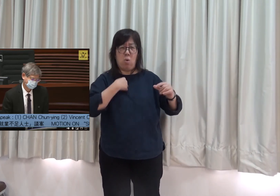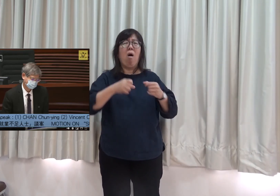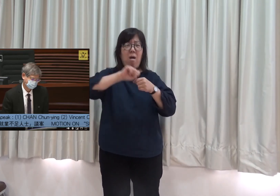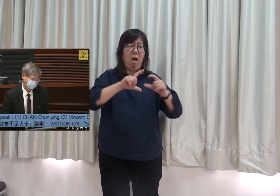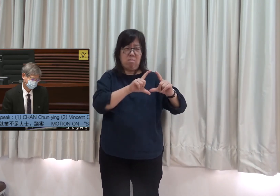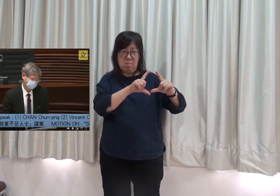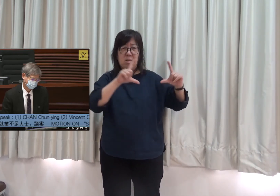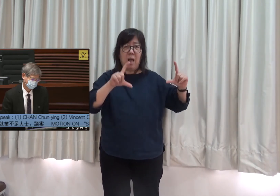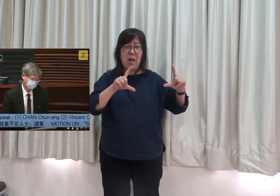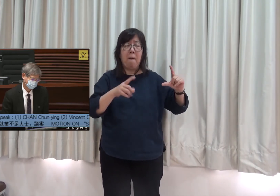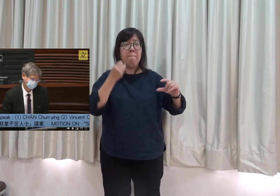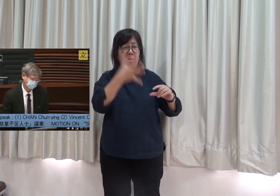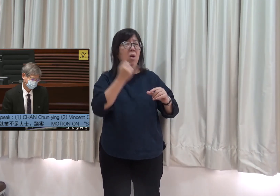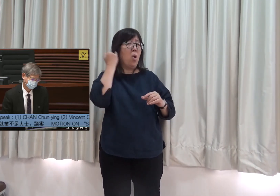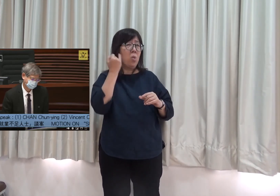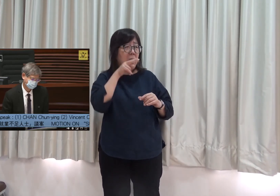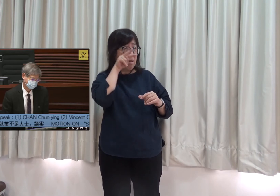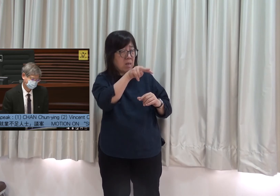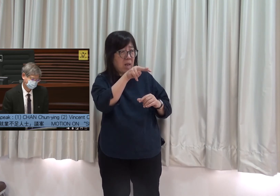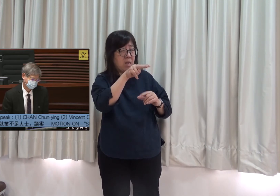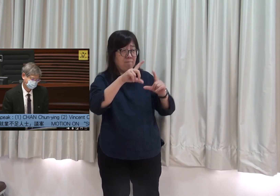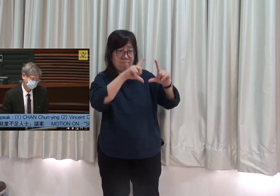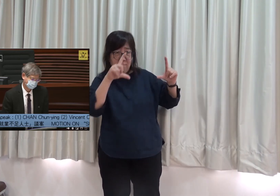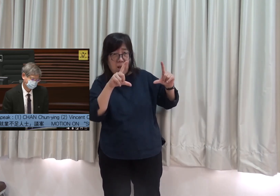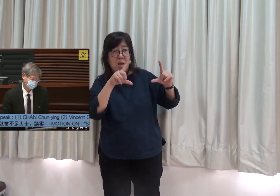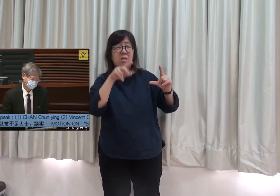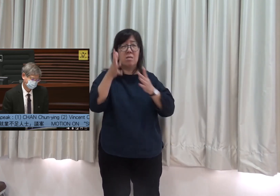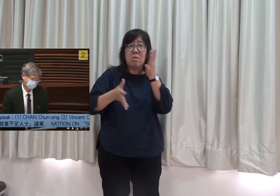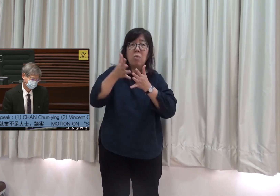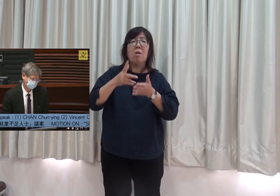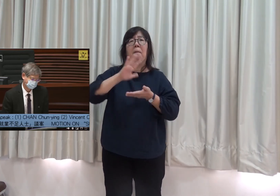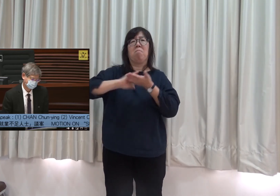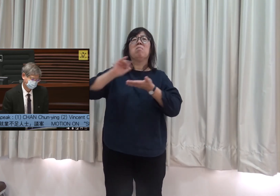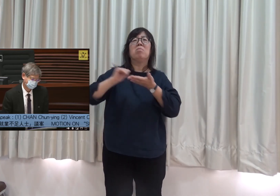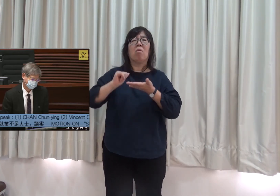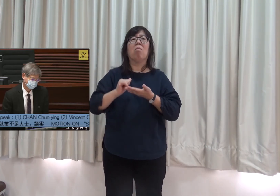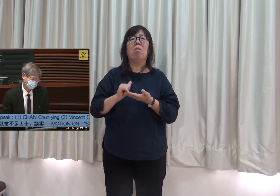I think it needs to be bigger So the deaf can see the signs clearly